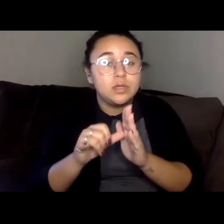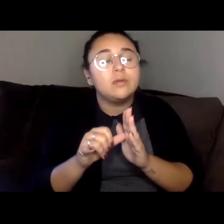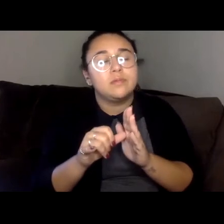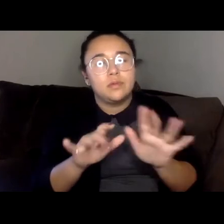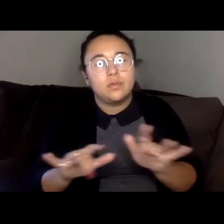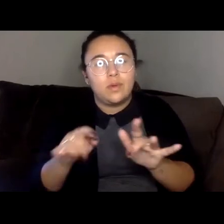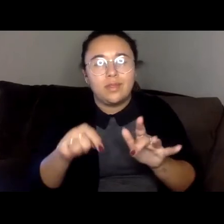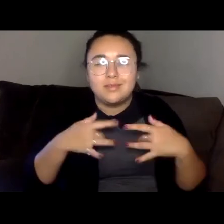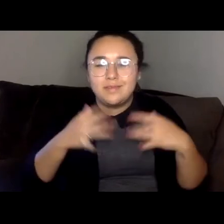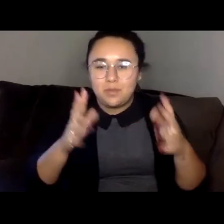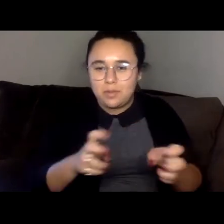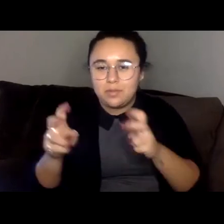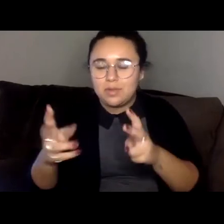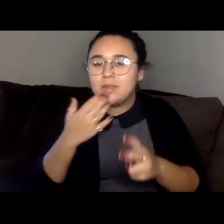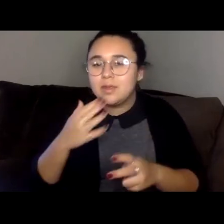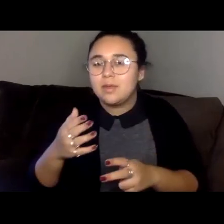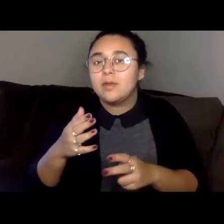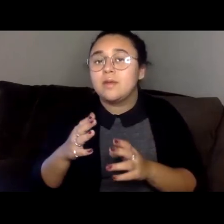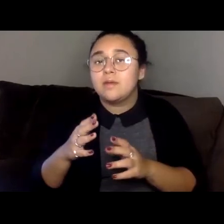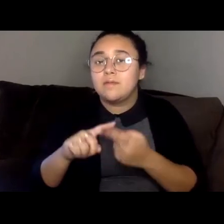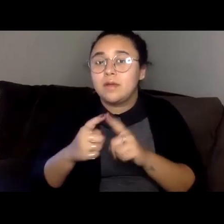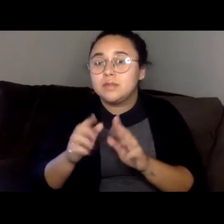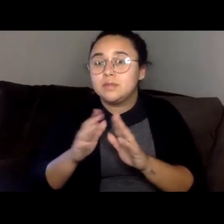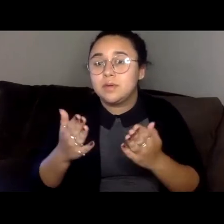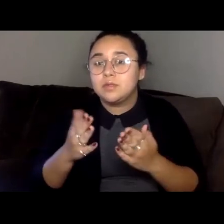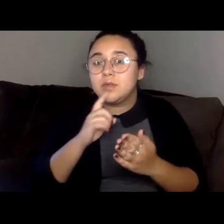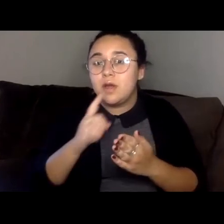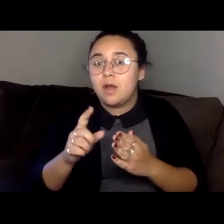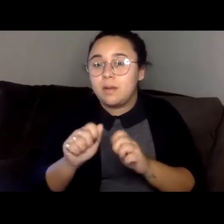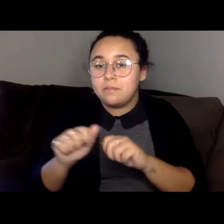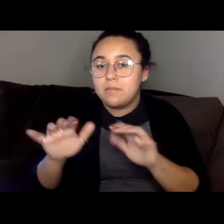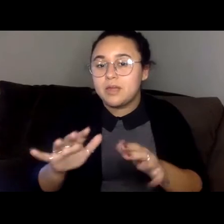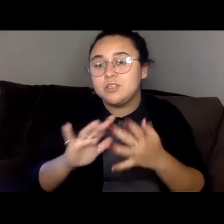I want to thank our friends at books or magic who are our virtual booksellers this fall.